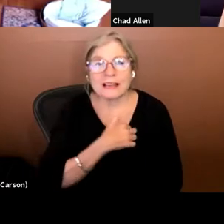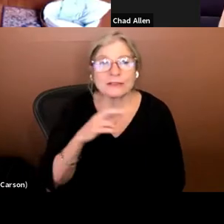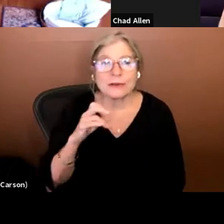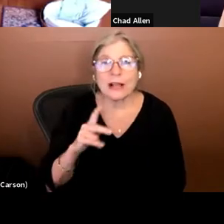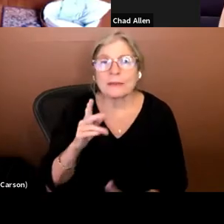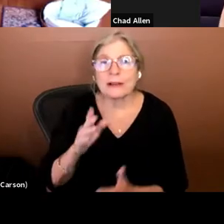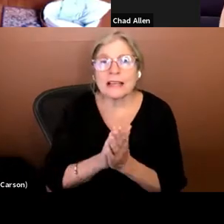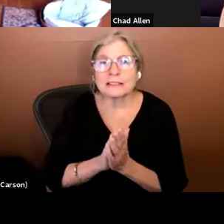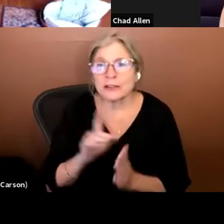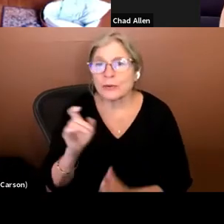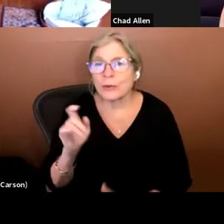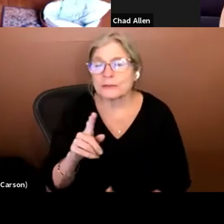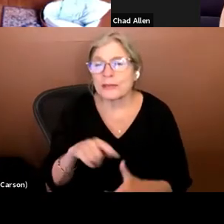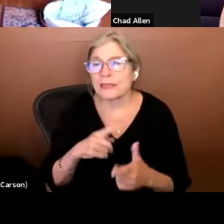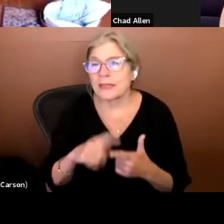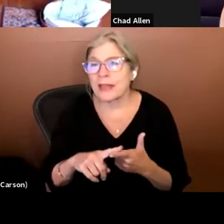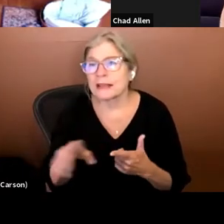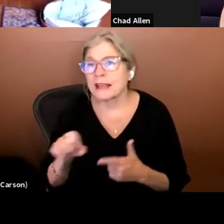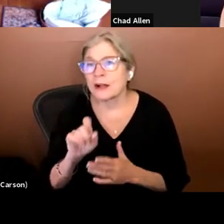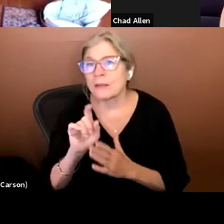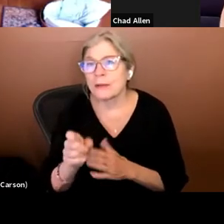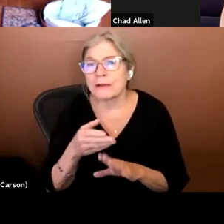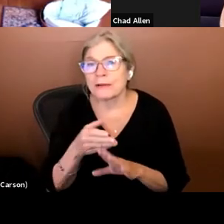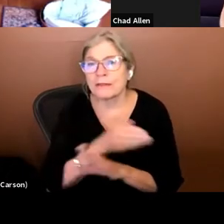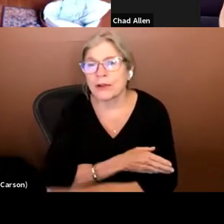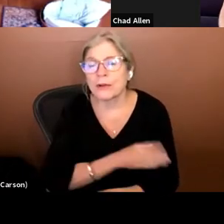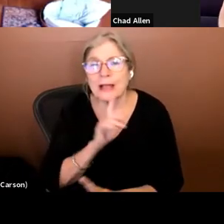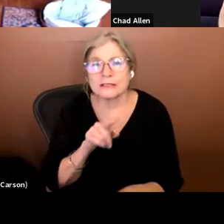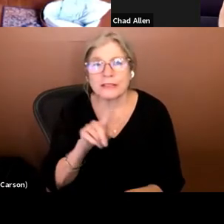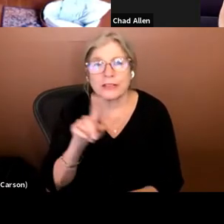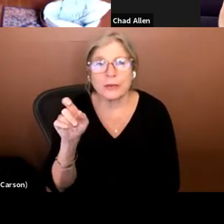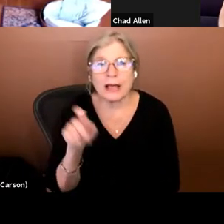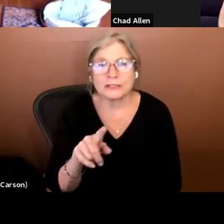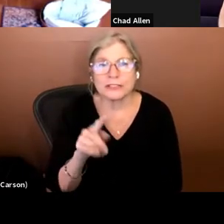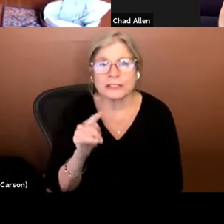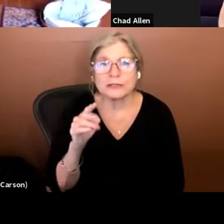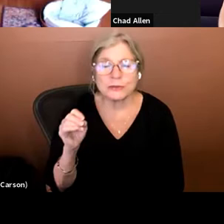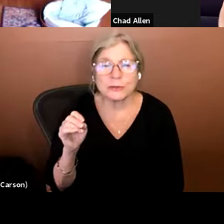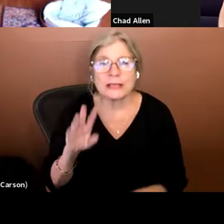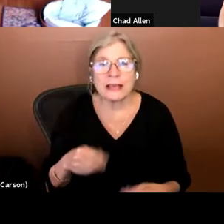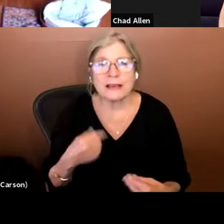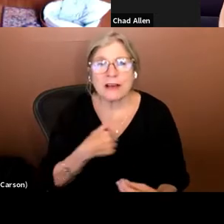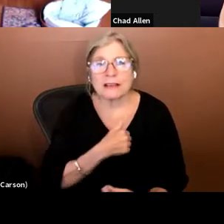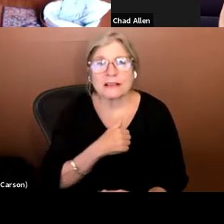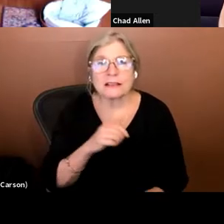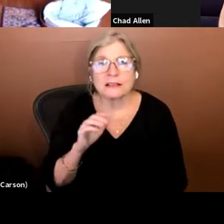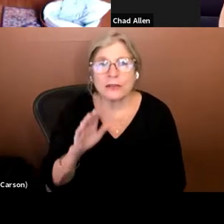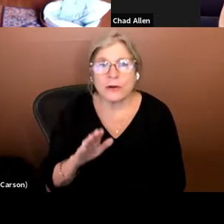this question but take a moment before you answer to give us your introduction, if